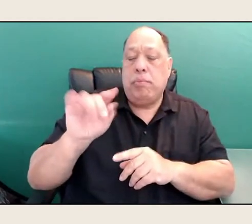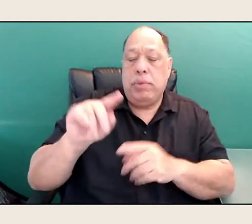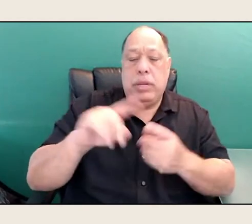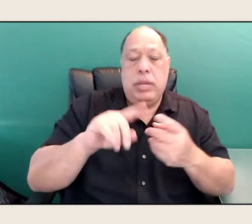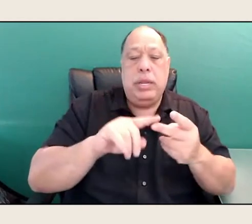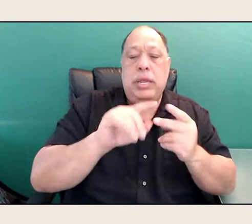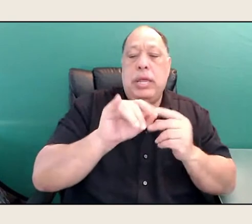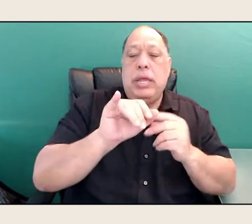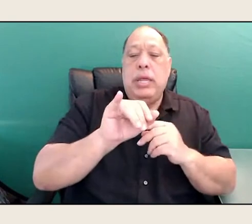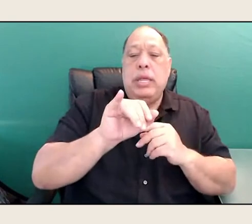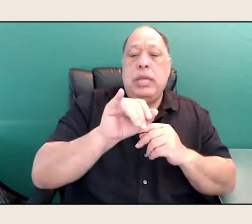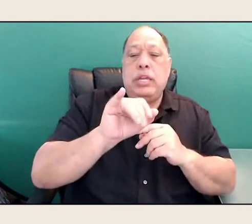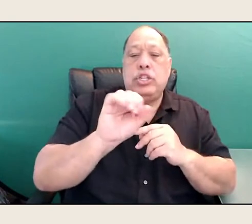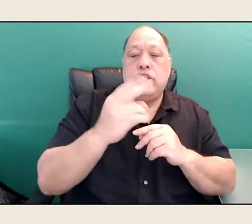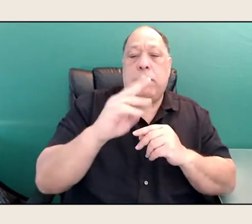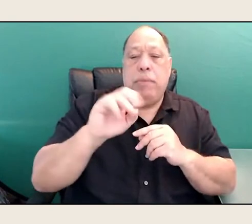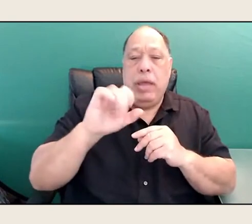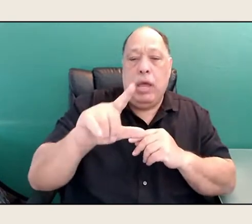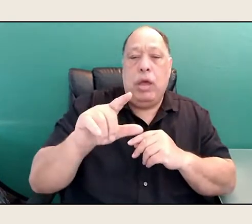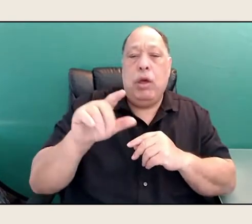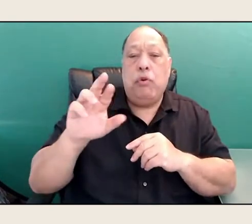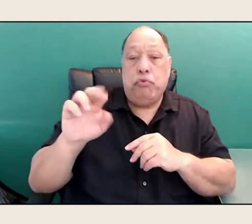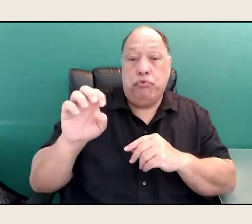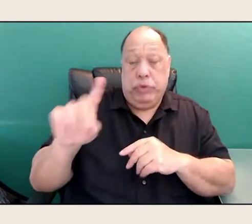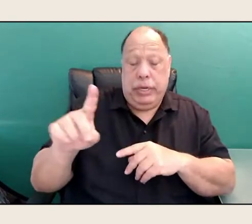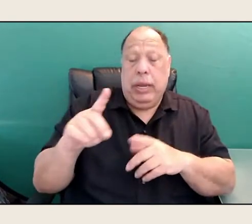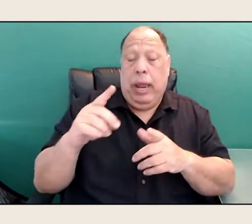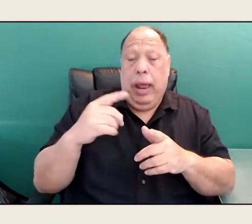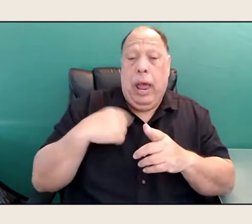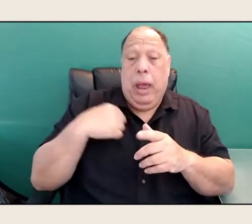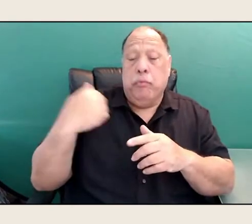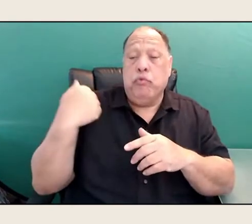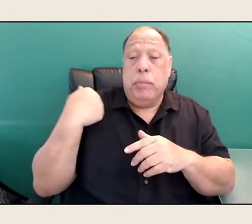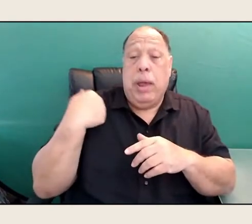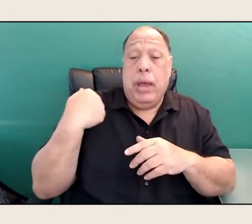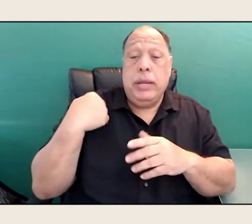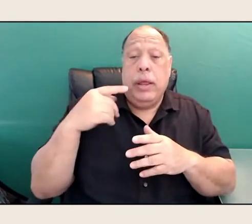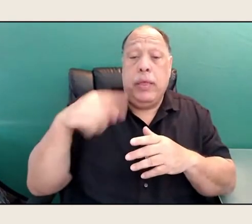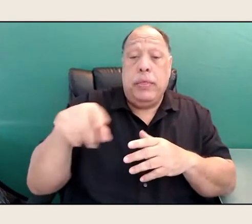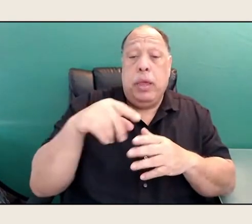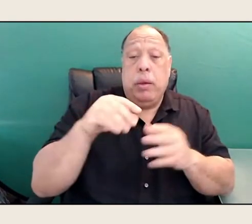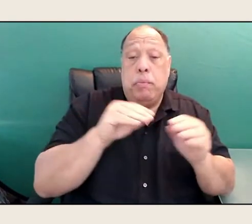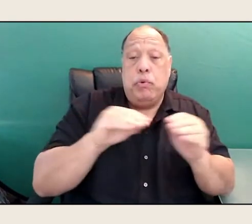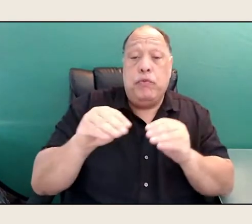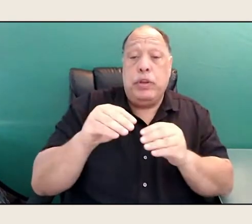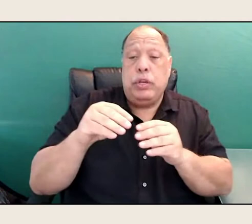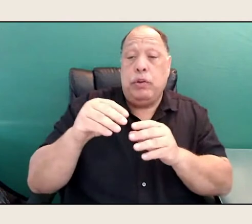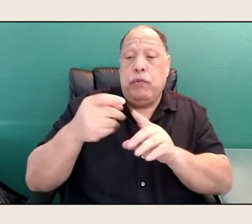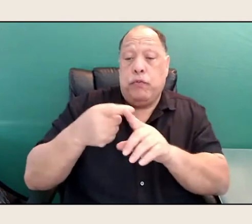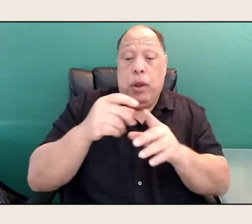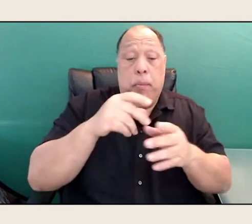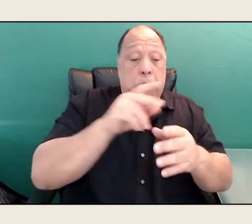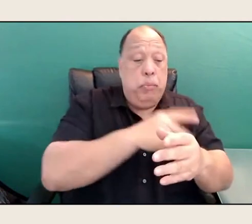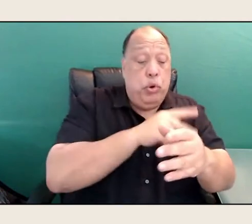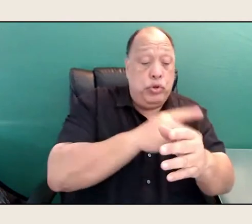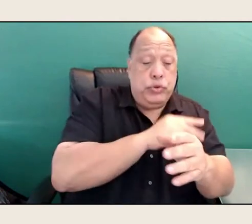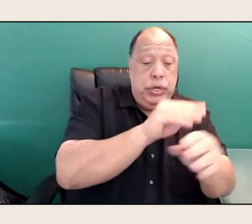of their starting with poetry, and moving into novels. Ishmael Reed's a great poet.